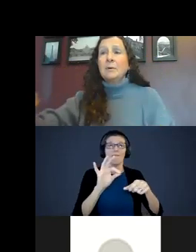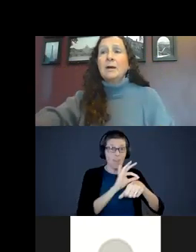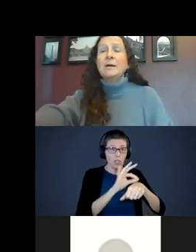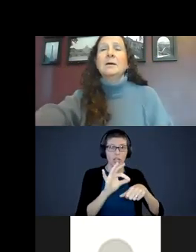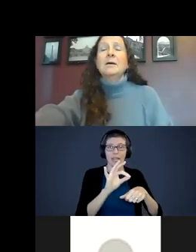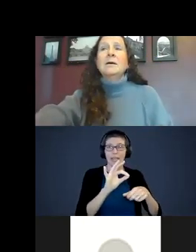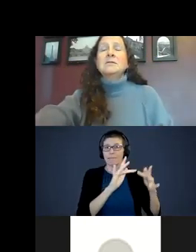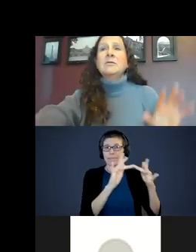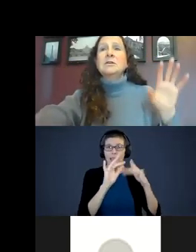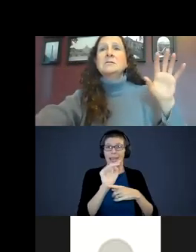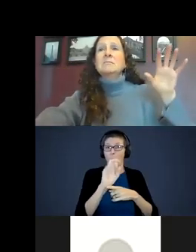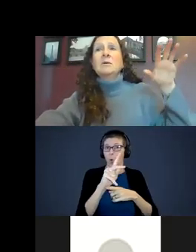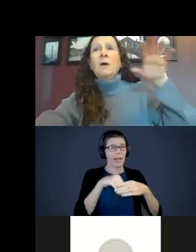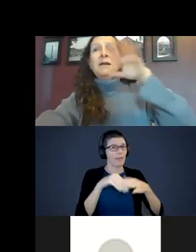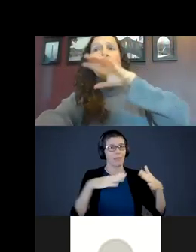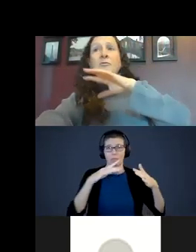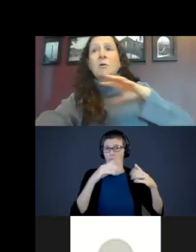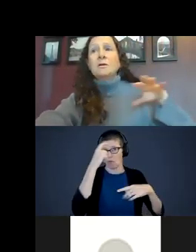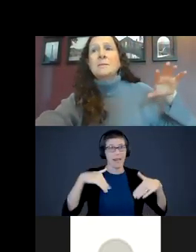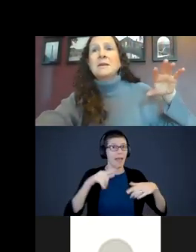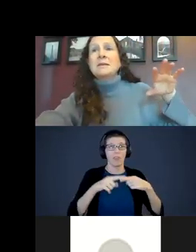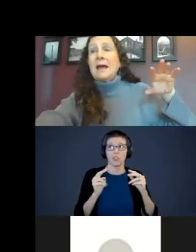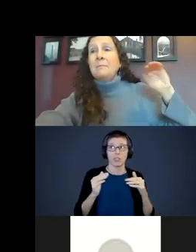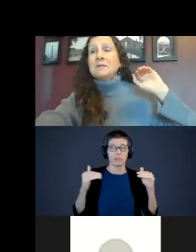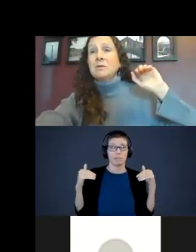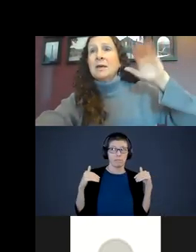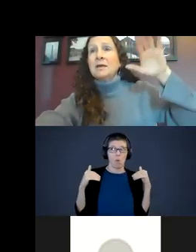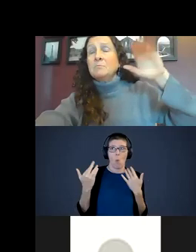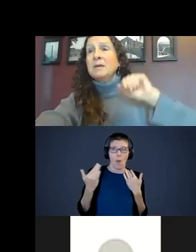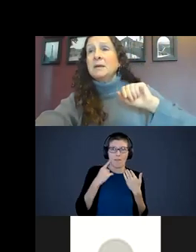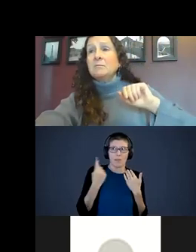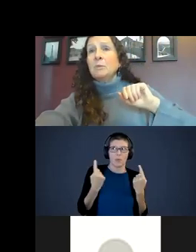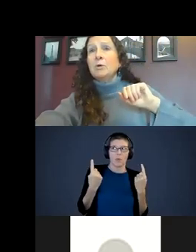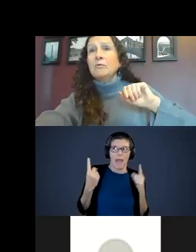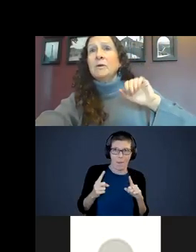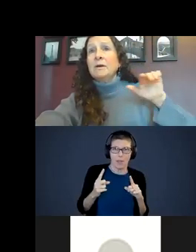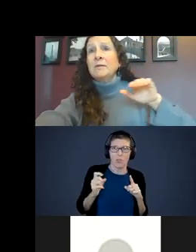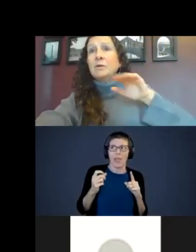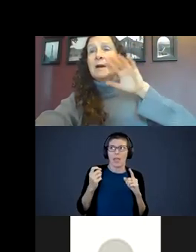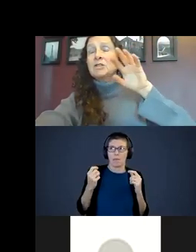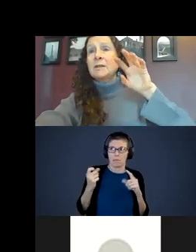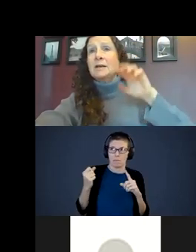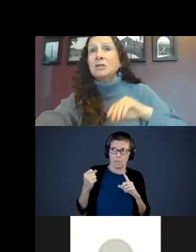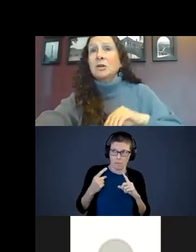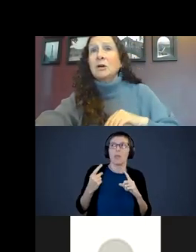brain. They are waiting for something to happen so they can move in the direction they need to go.